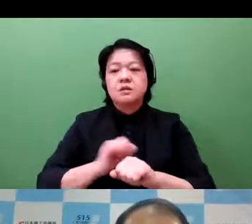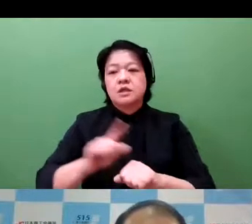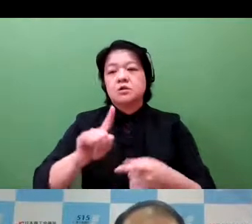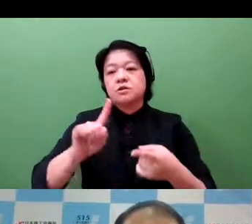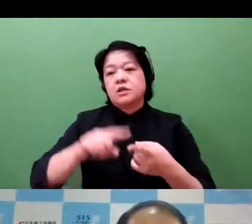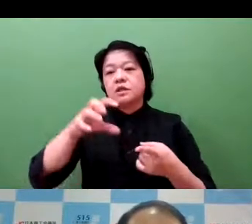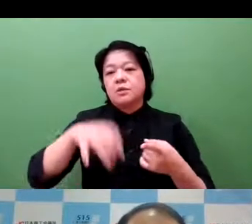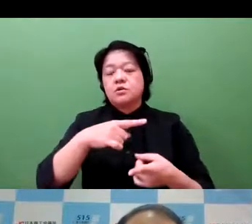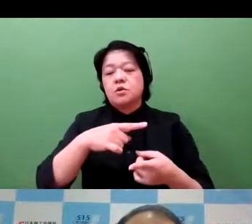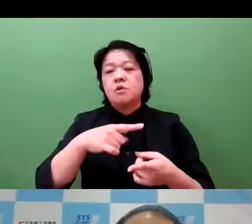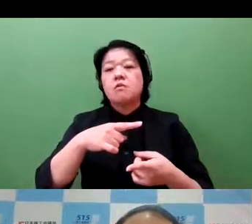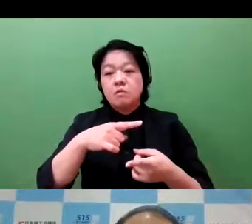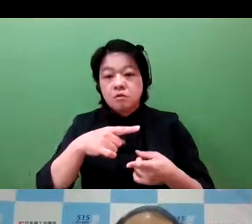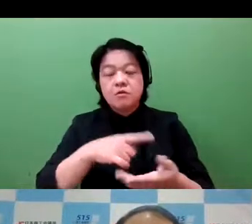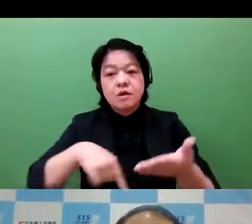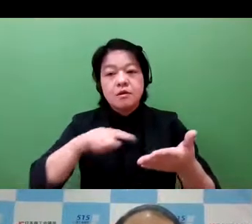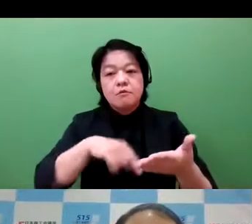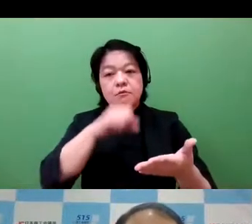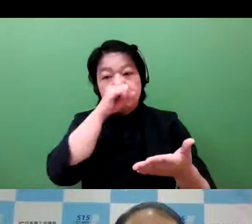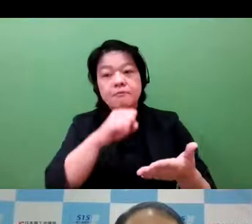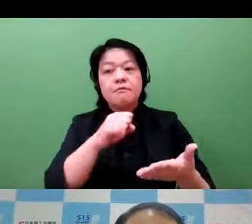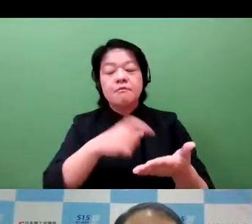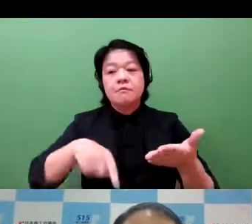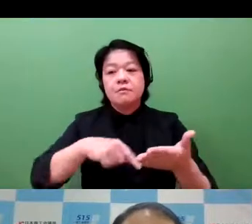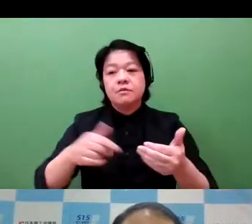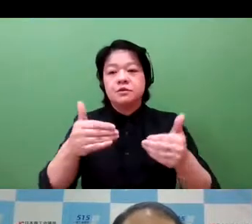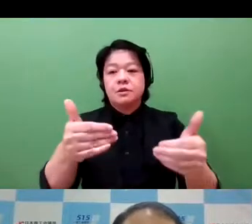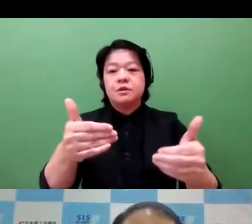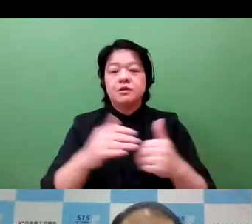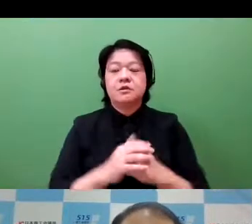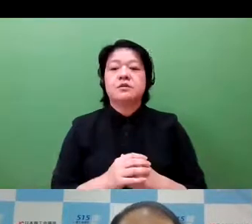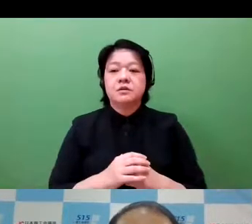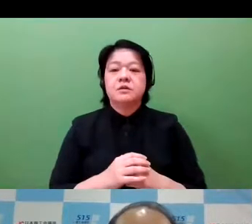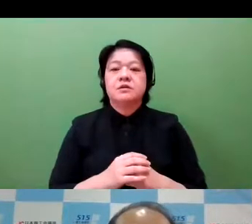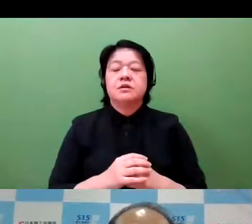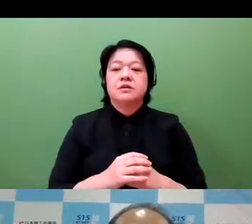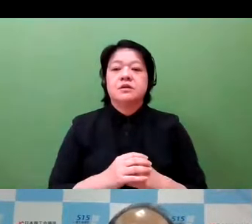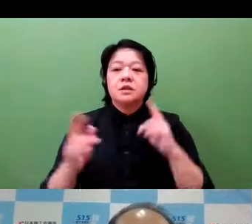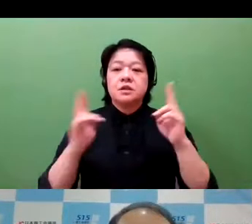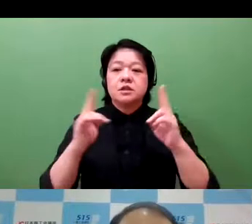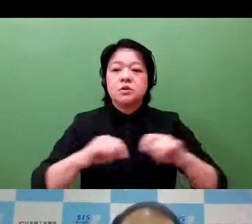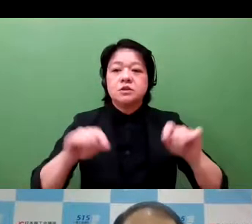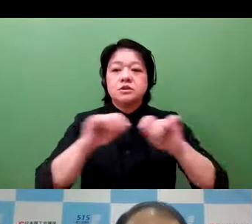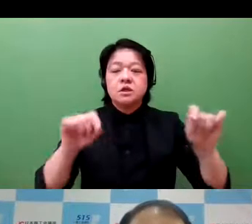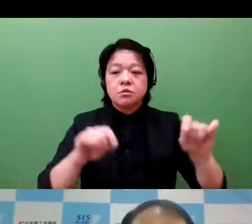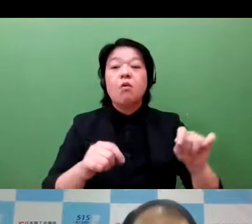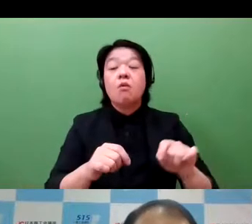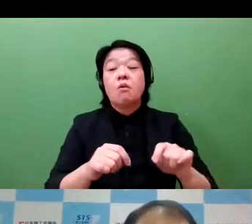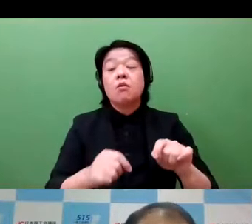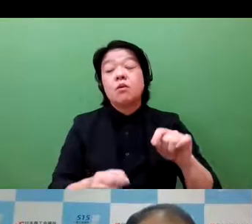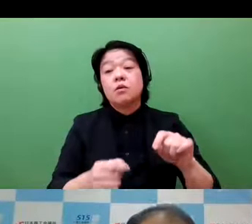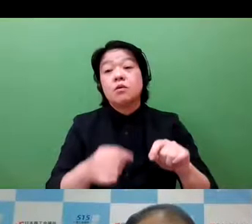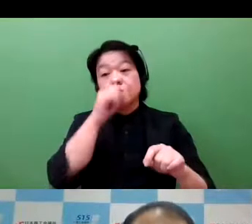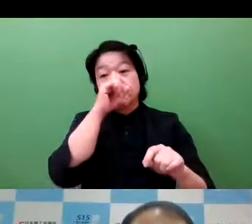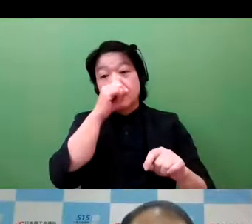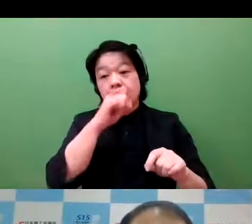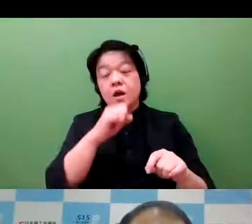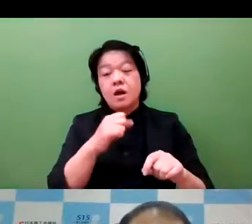And these are the companies that have been very active in deploying intellectual property. We also find that the business performance of these companies